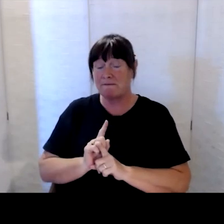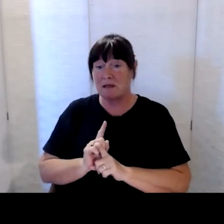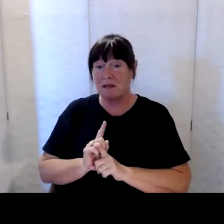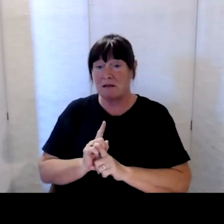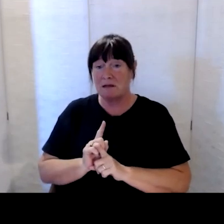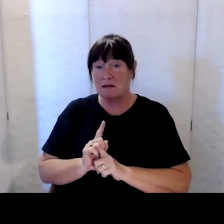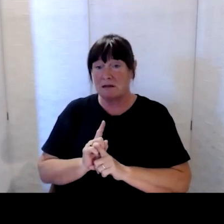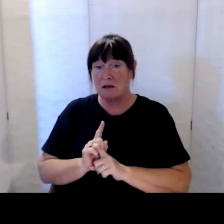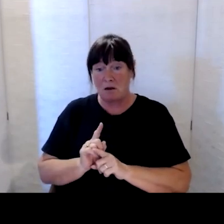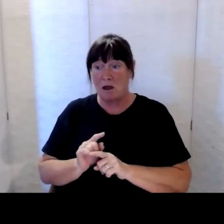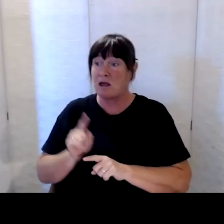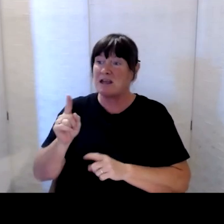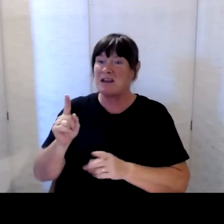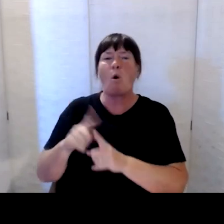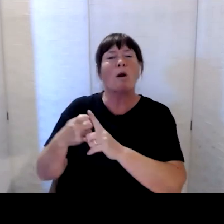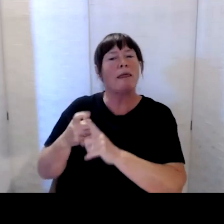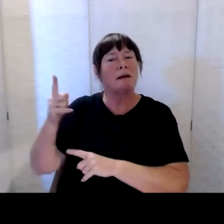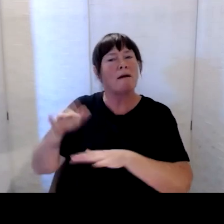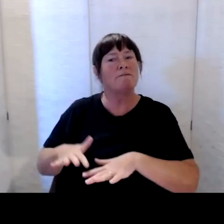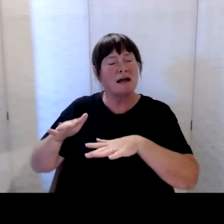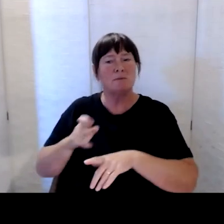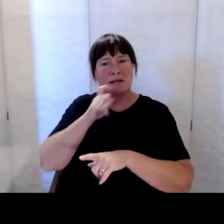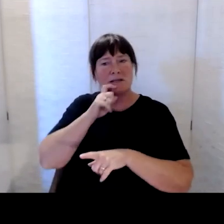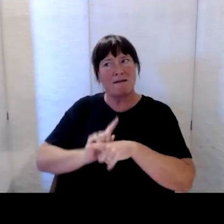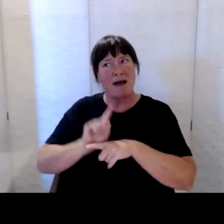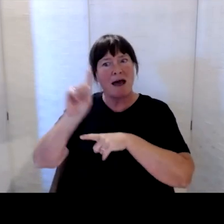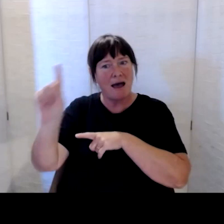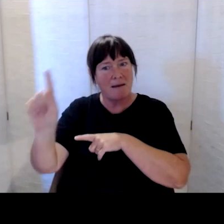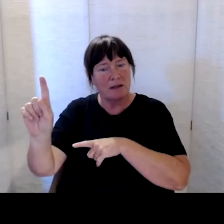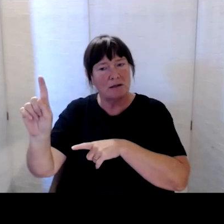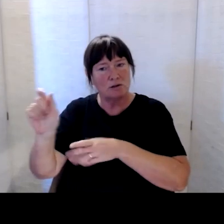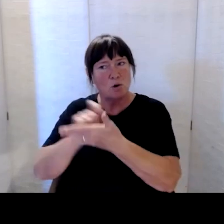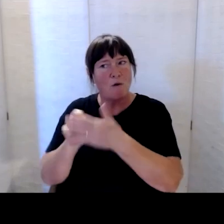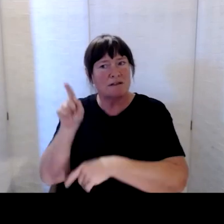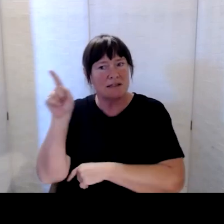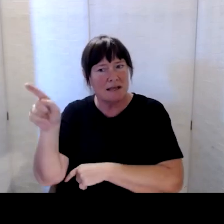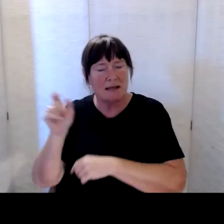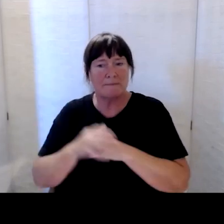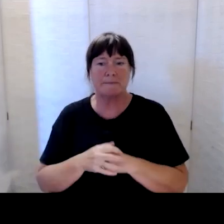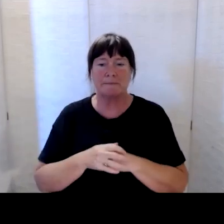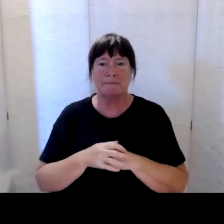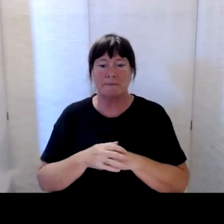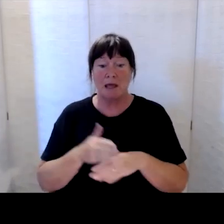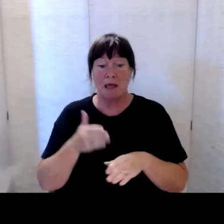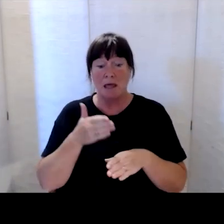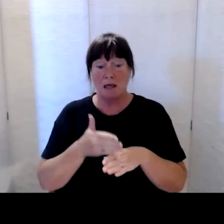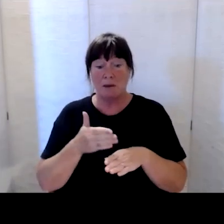during the floods in Auckland, into an office up there. We’ve been working with and supporting Disability